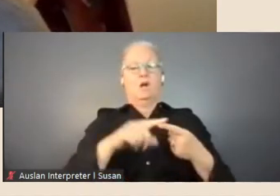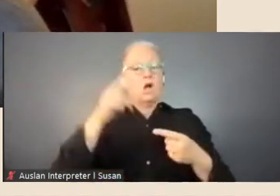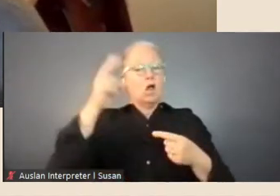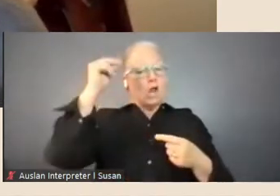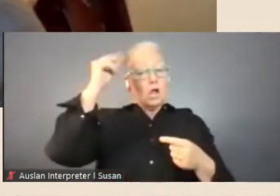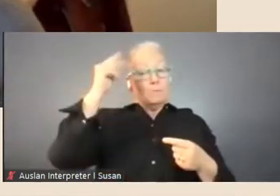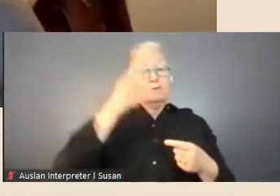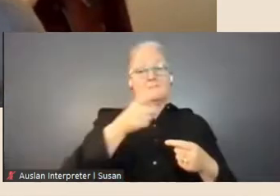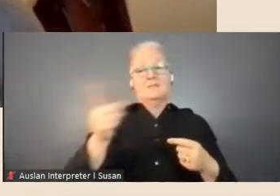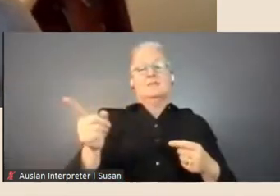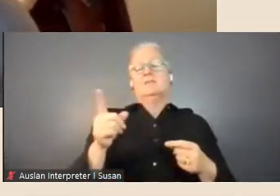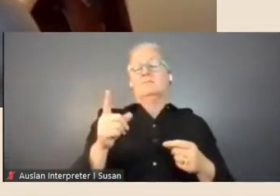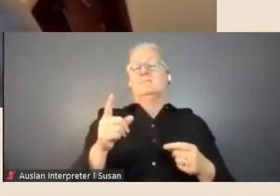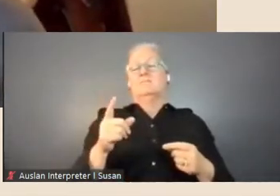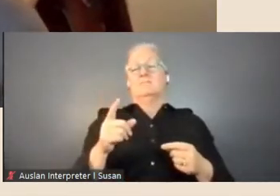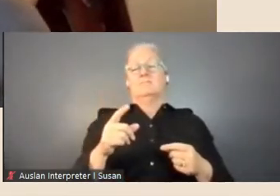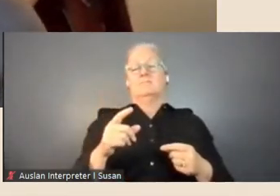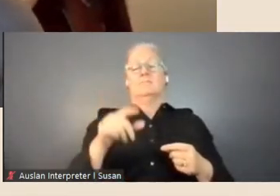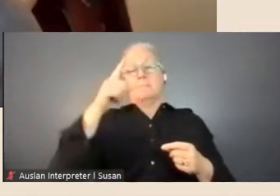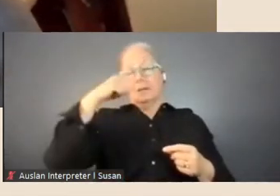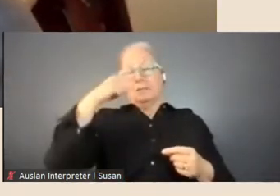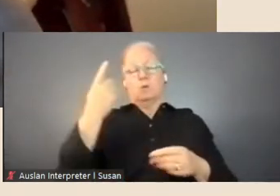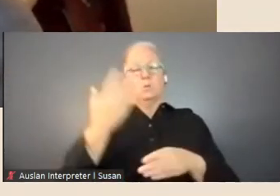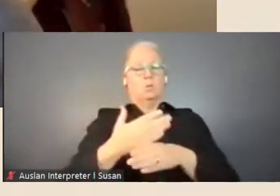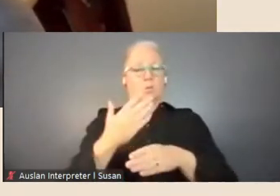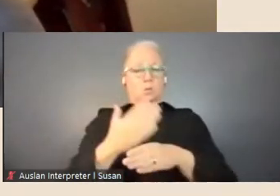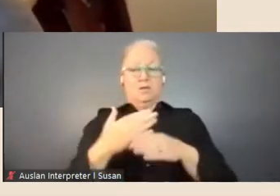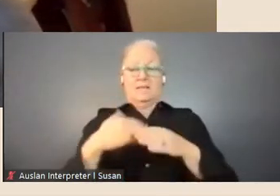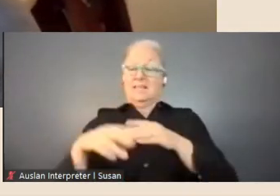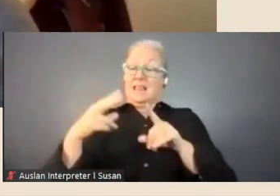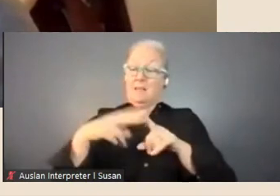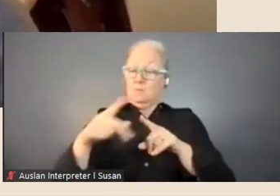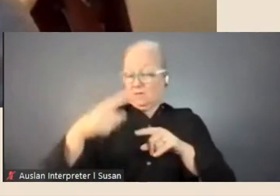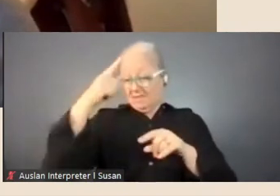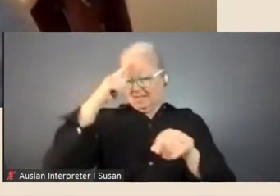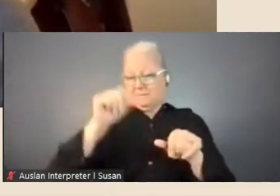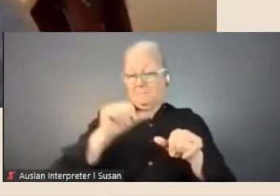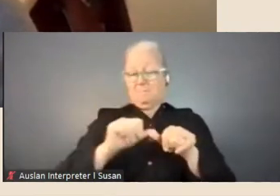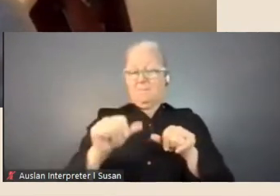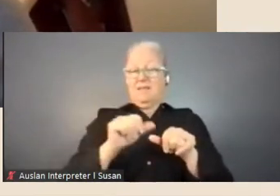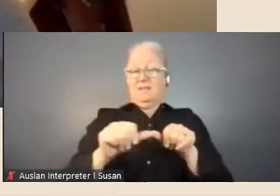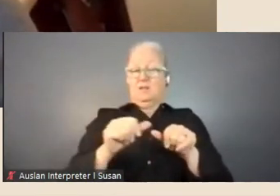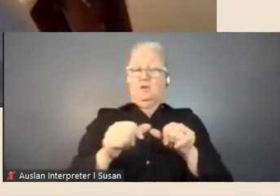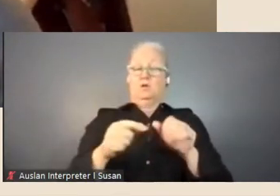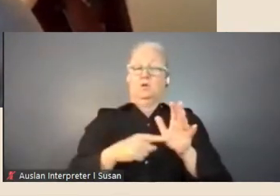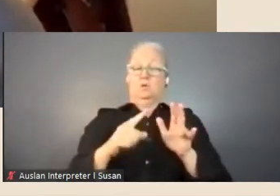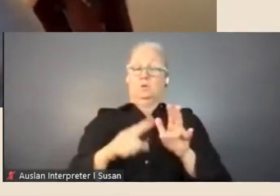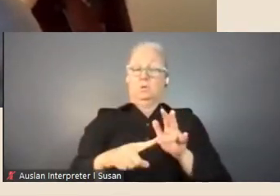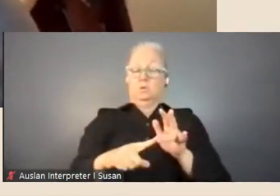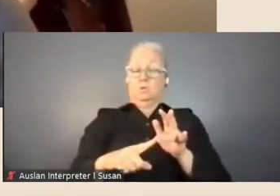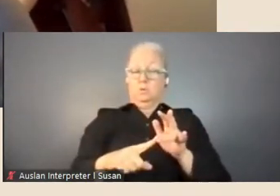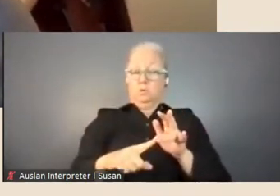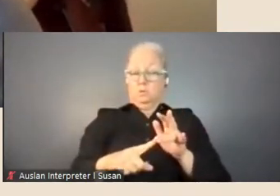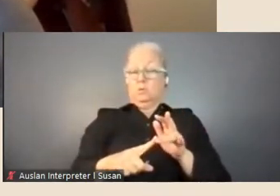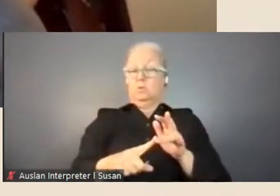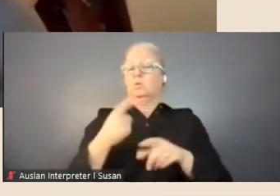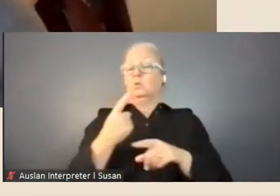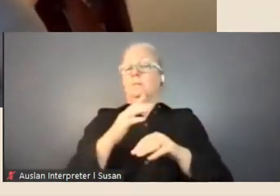which is: 'In an application is it better to identify only a few materials or